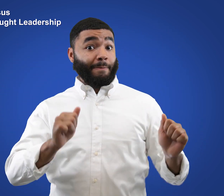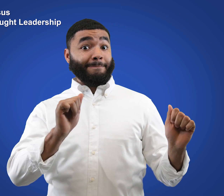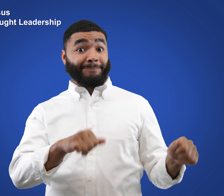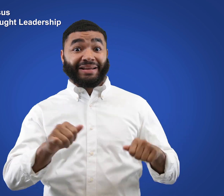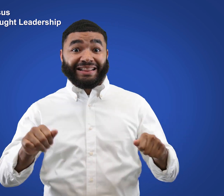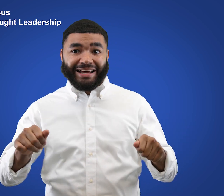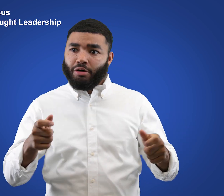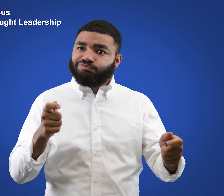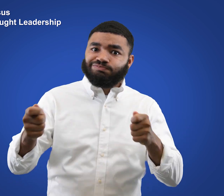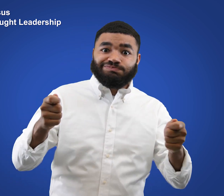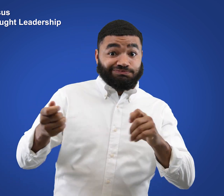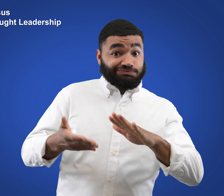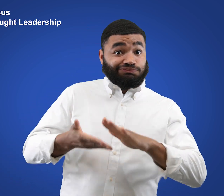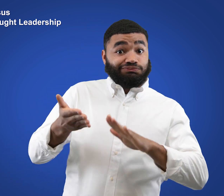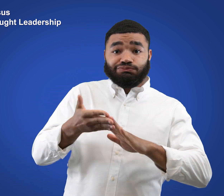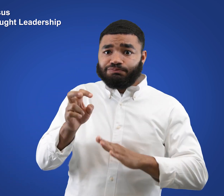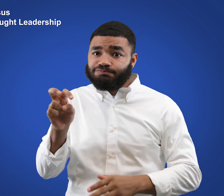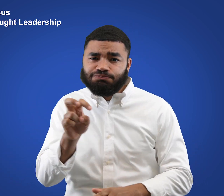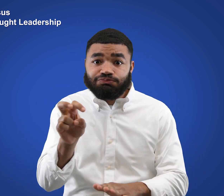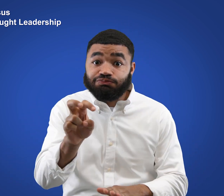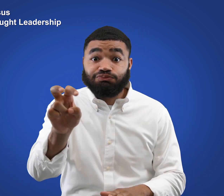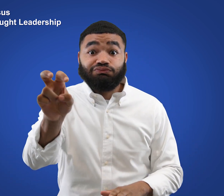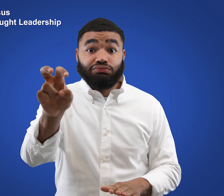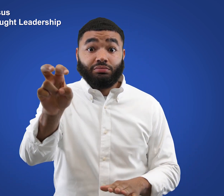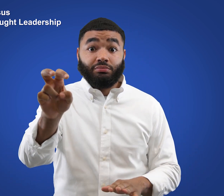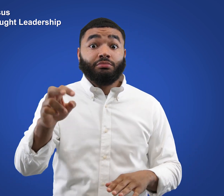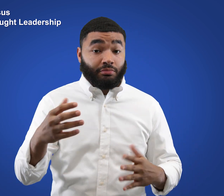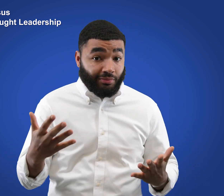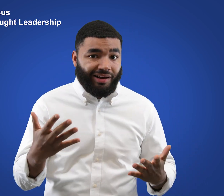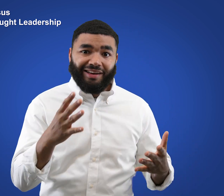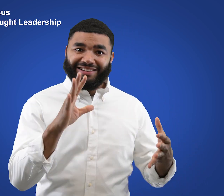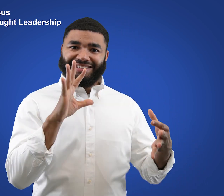Ability to navigate and strengthen the numerous and various